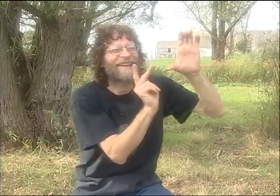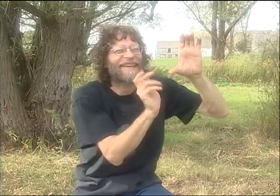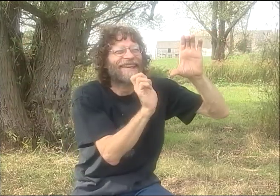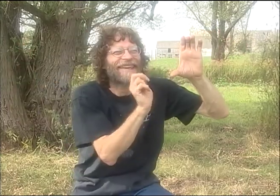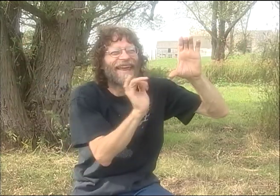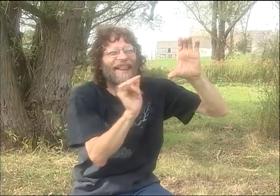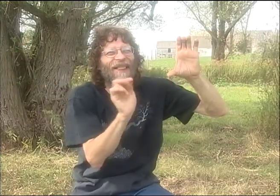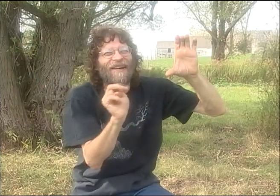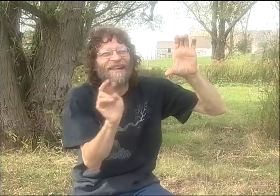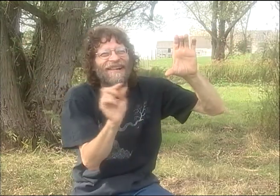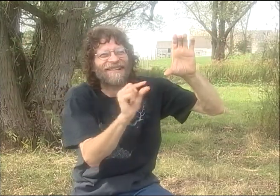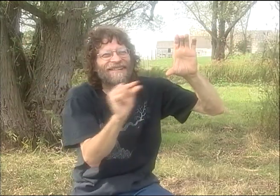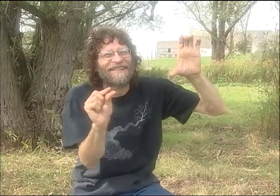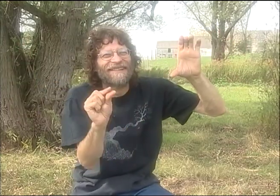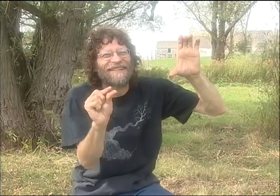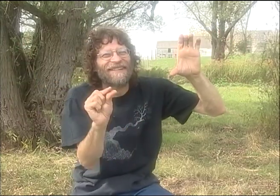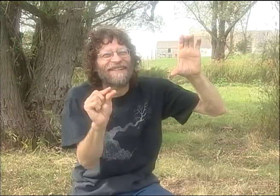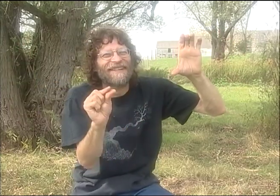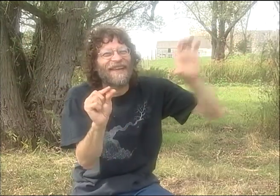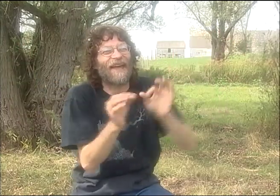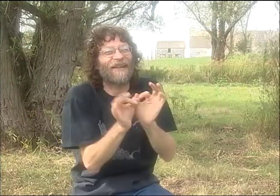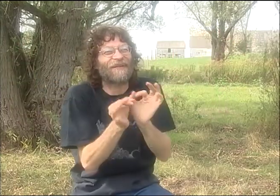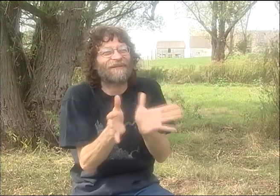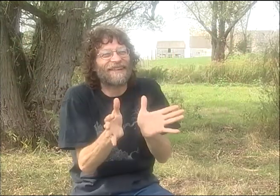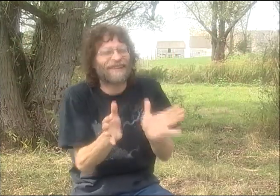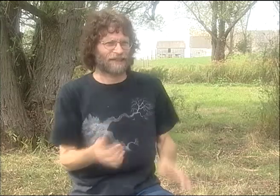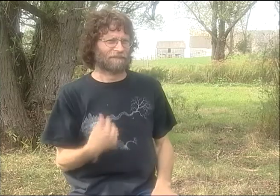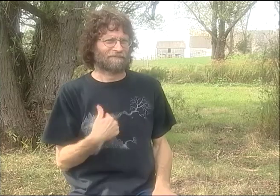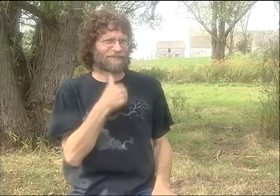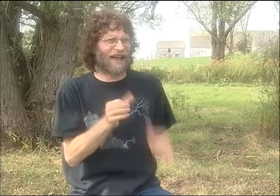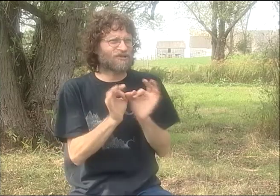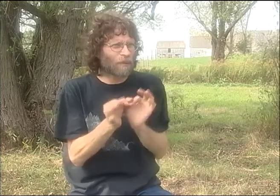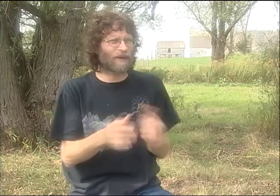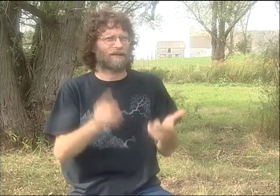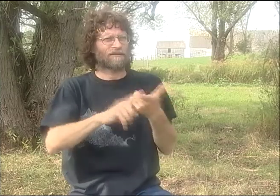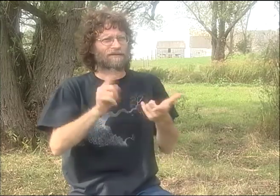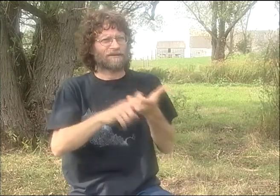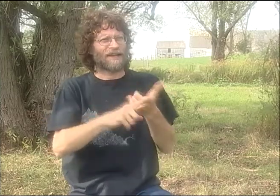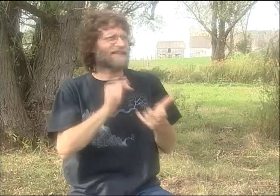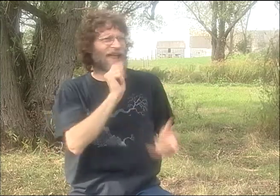"PETER COOK! PETER COOK, THE ASL POET,"